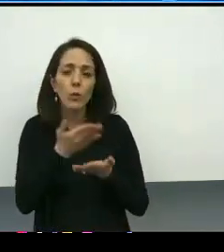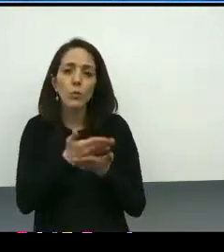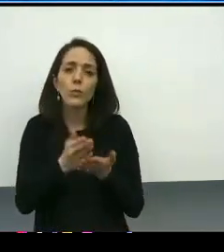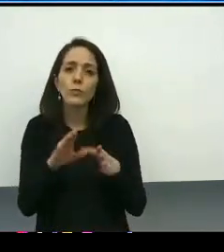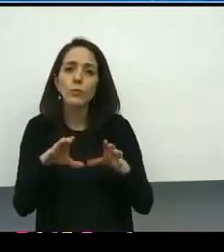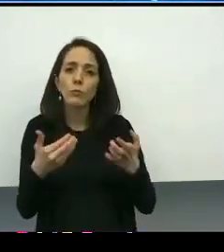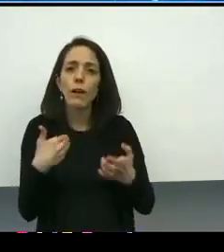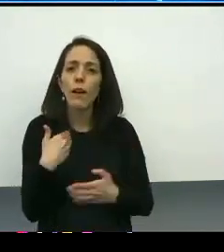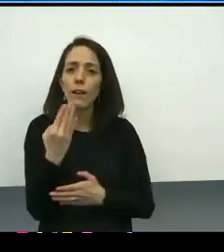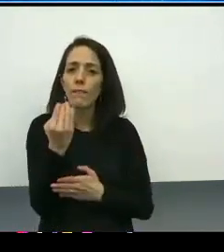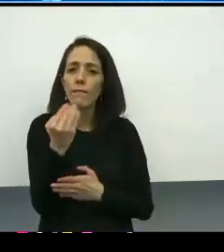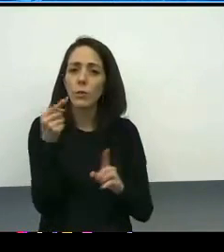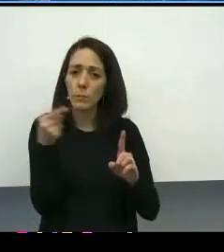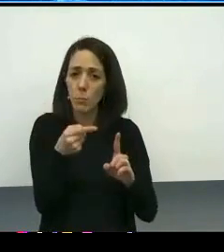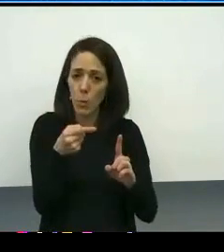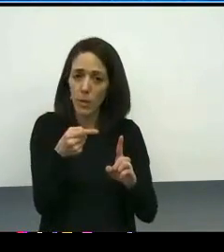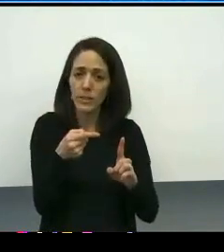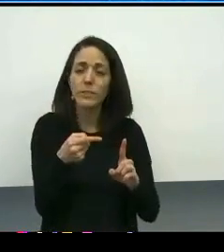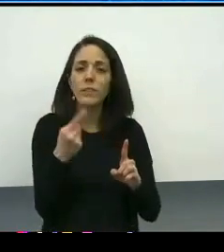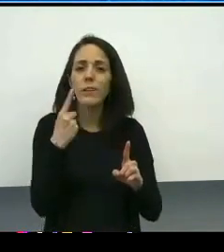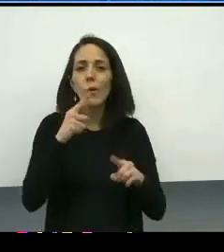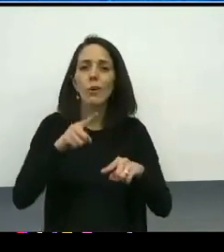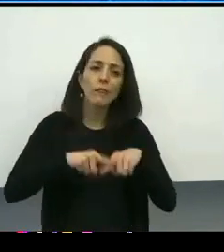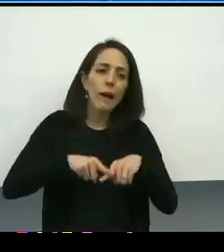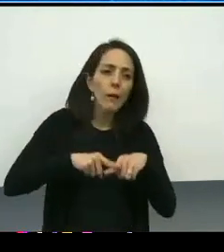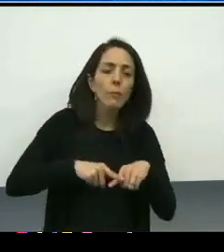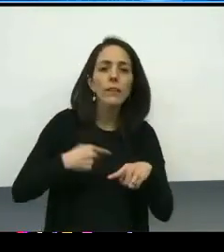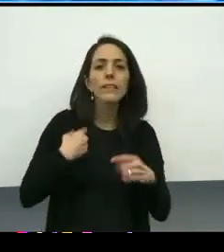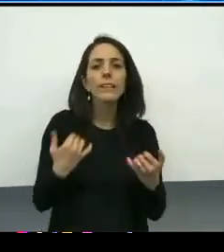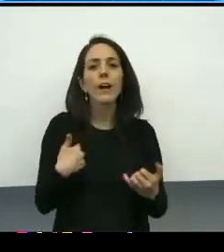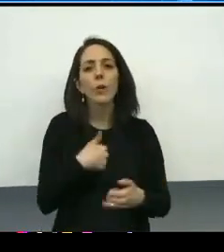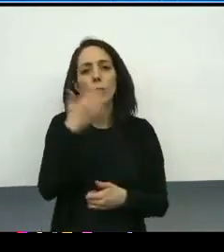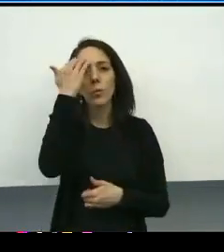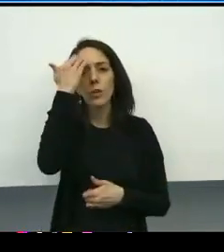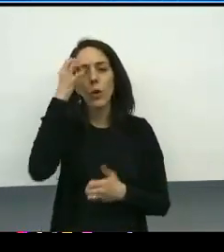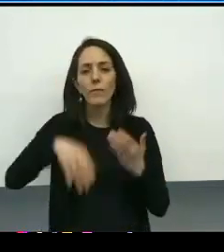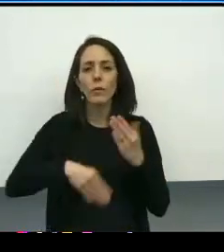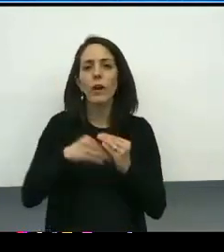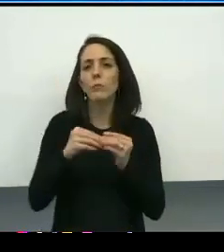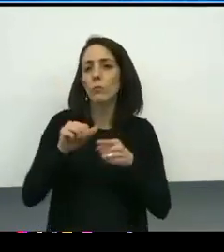more accountability, more training requirements for leaders, just to name a few.